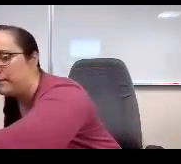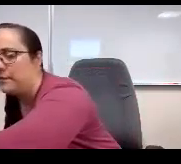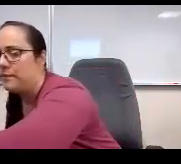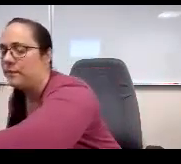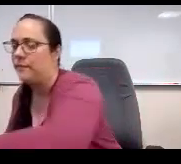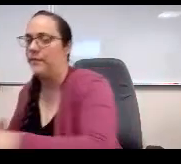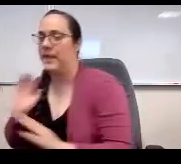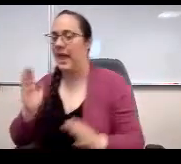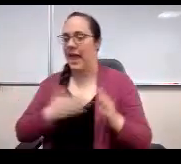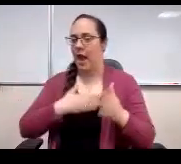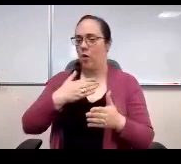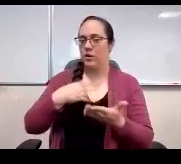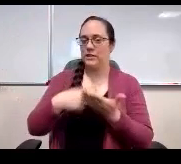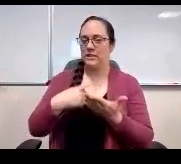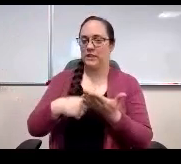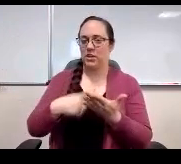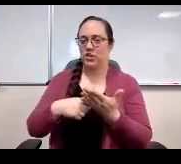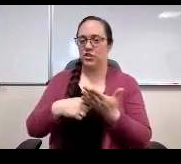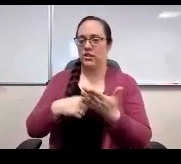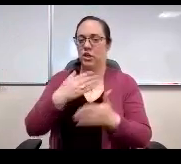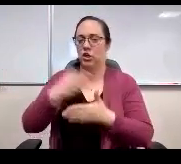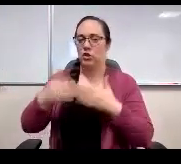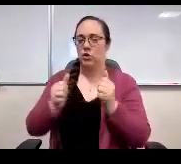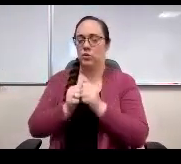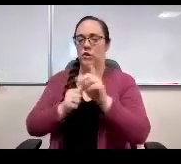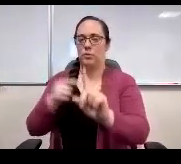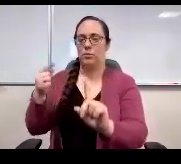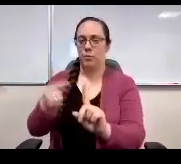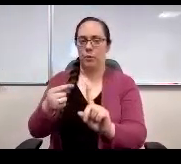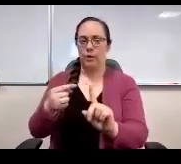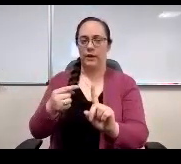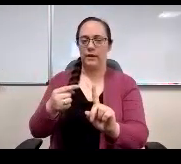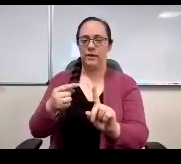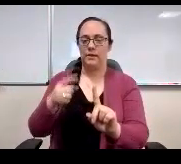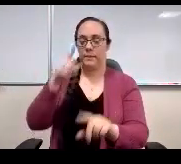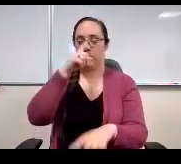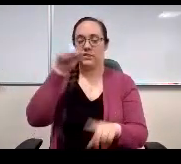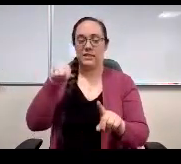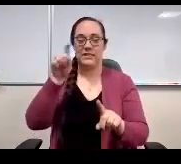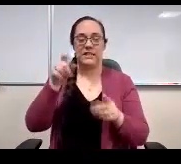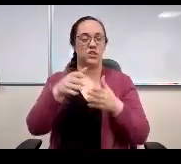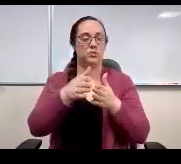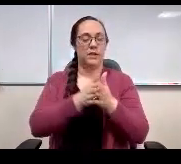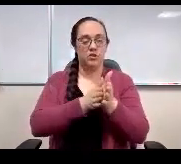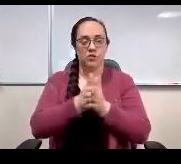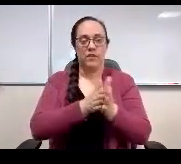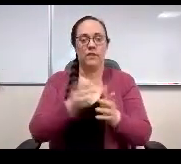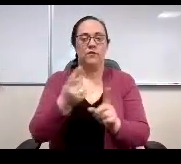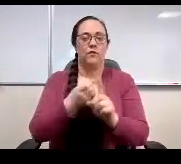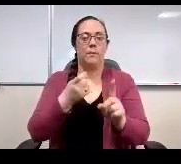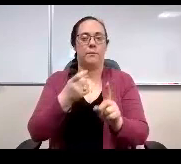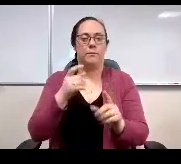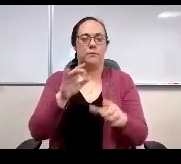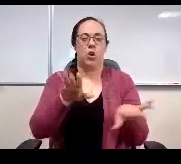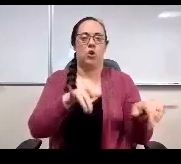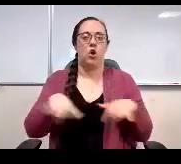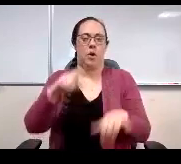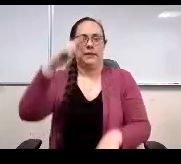our discussion concluded Miss Thompson's point with this just really needs to be driven by common sense. Sure, I agree,